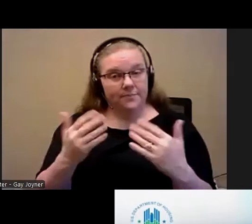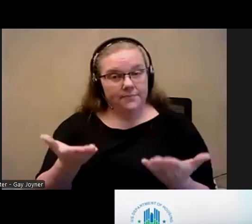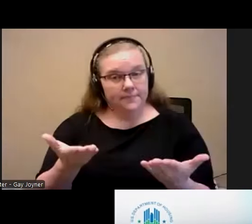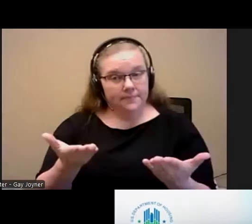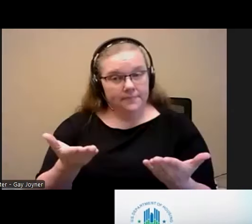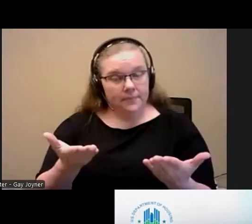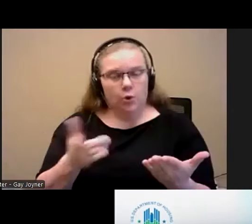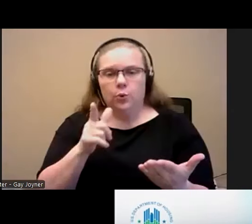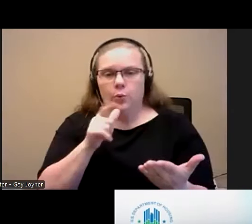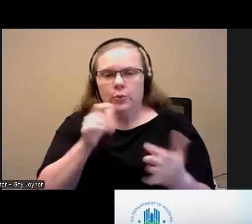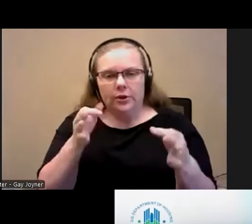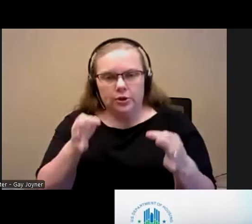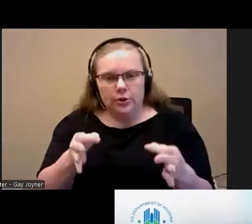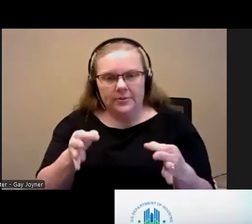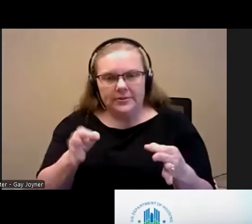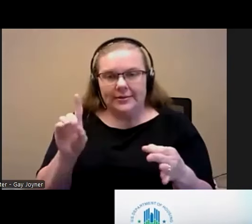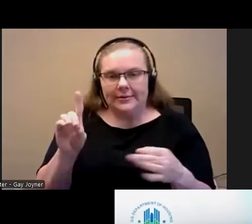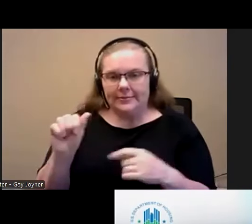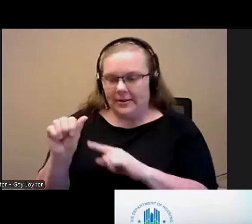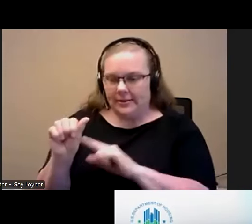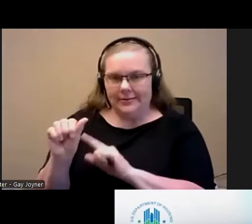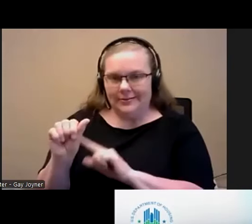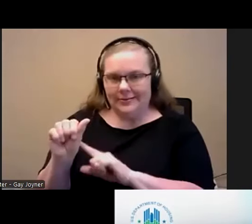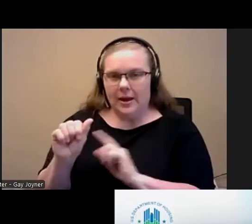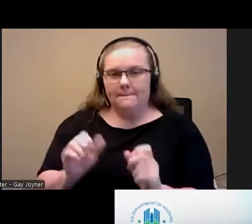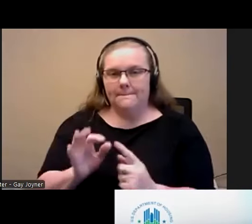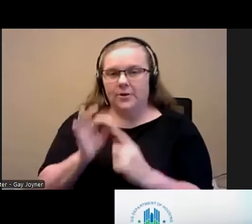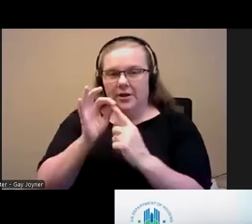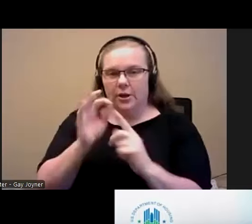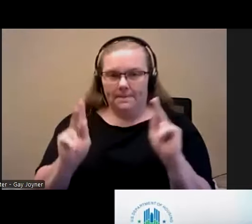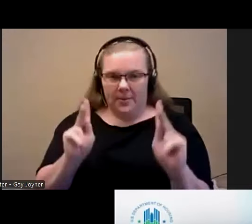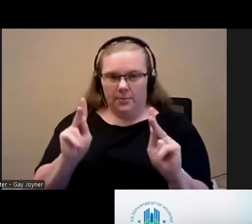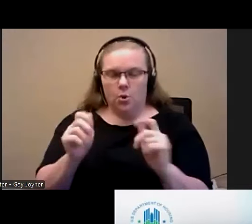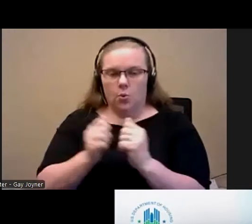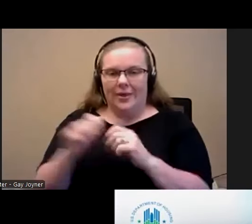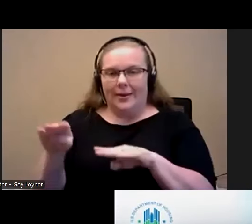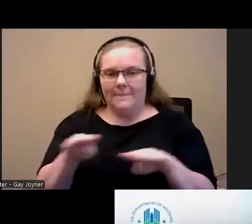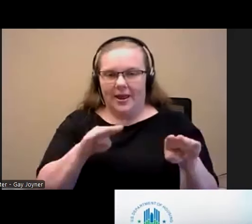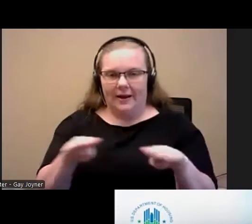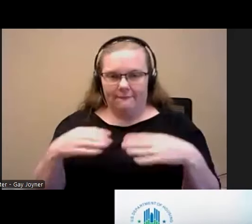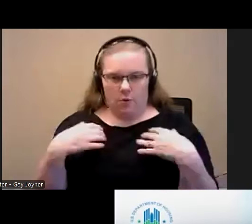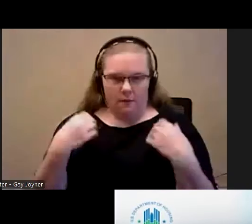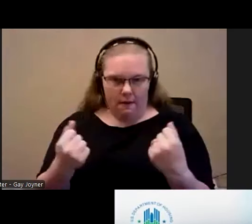who determines disability, particularly for people with behavioral health disability.